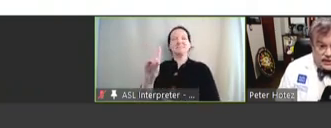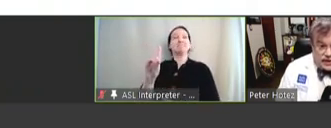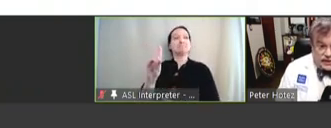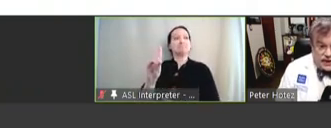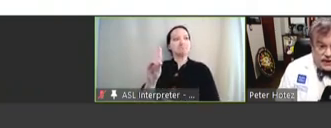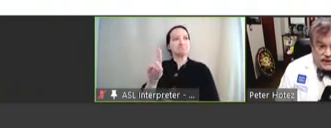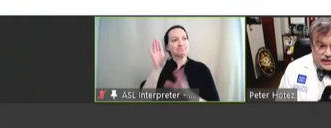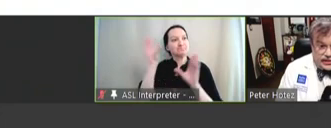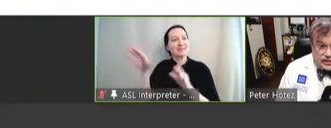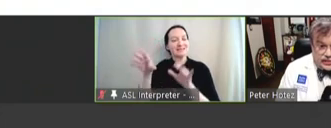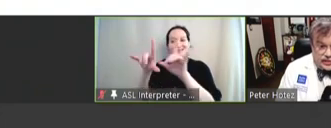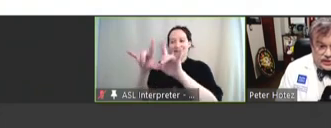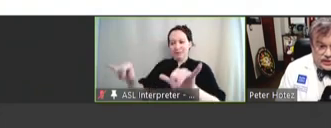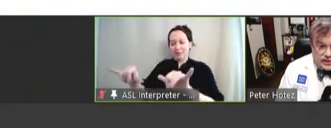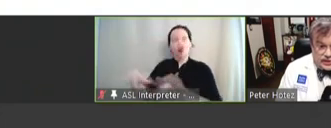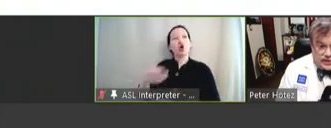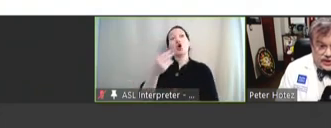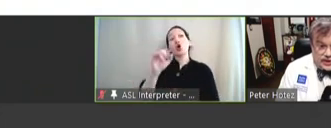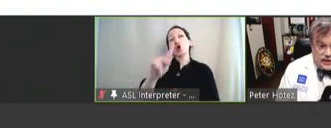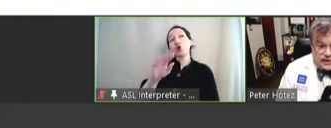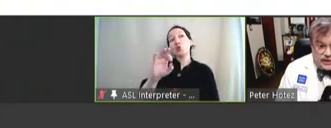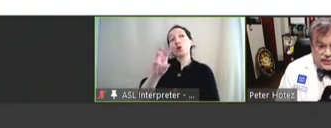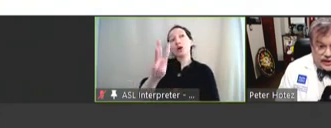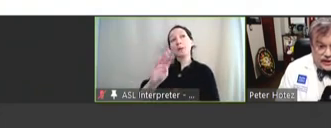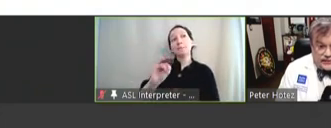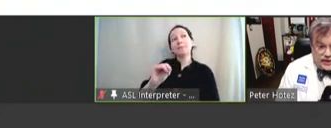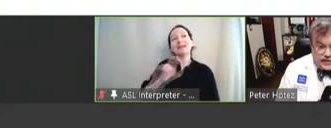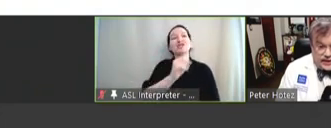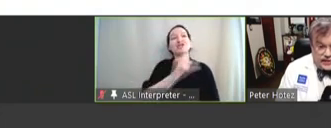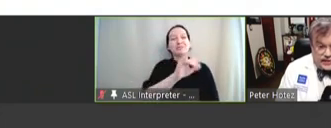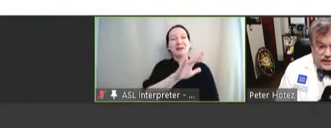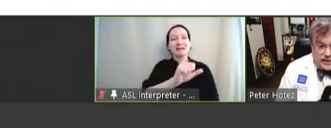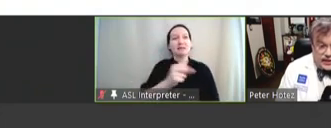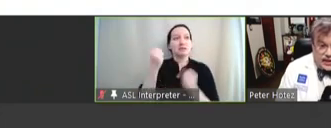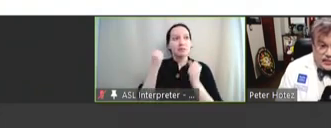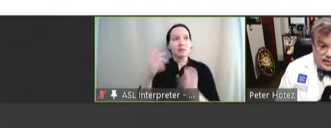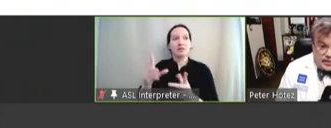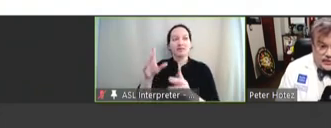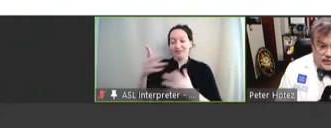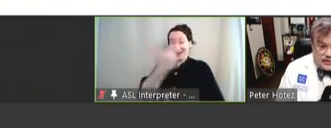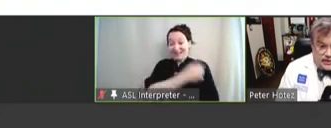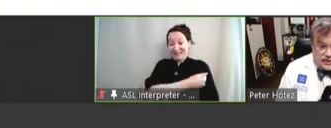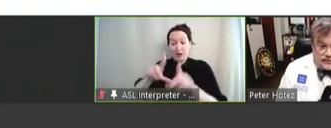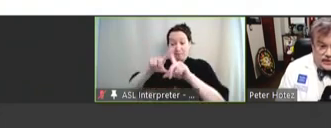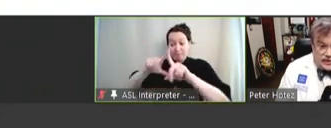simultaneously hookworm and schistosomiasis in a polyvalent vaccine. Both of them are significant